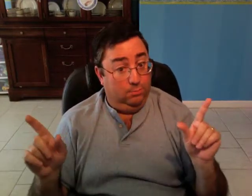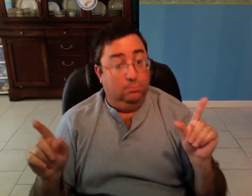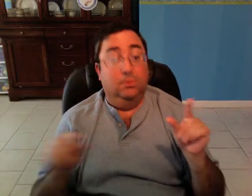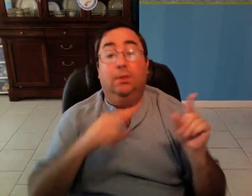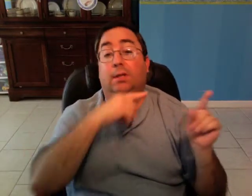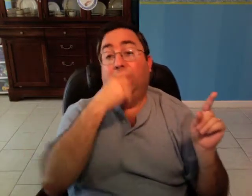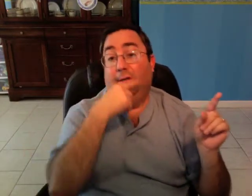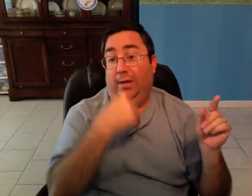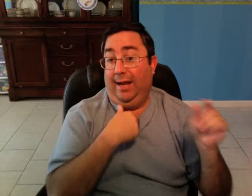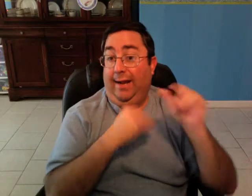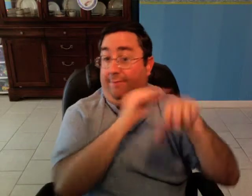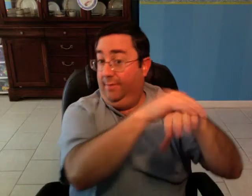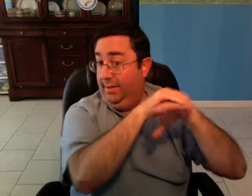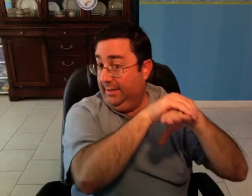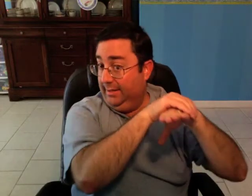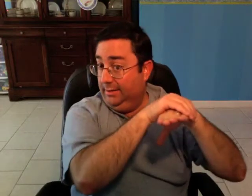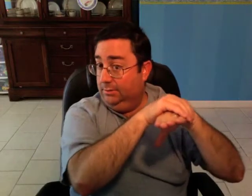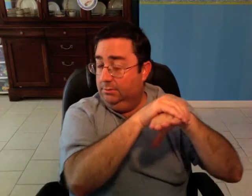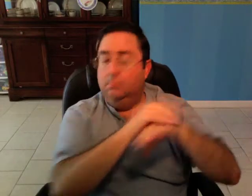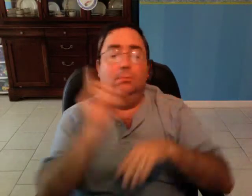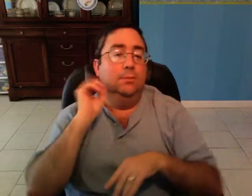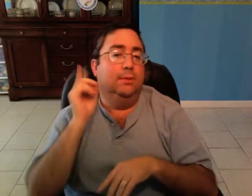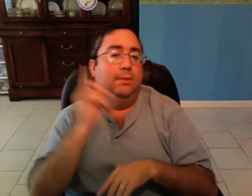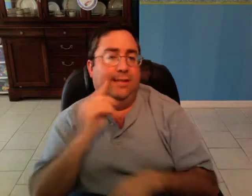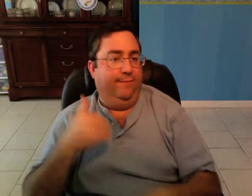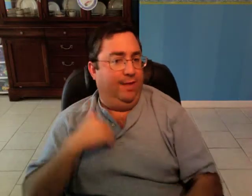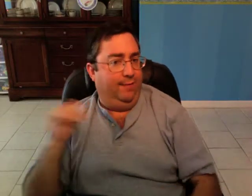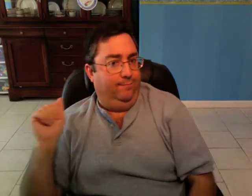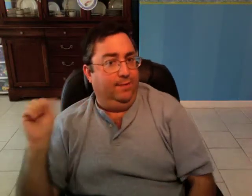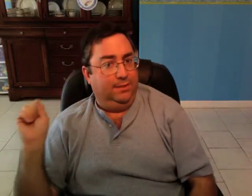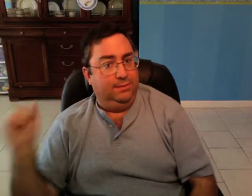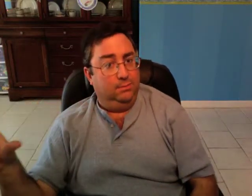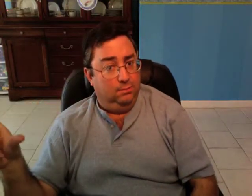Hearing people have English, and Deaf have ASL.